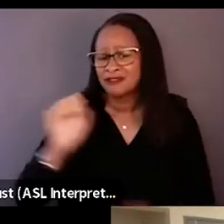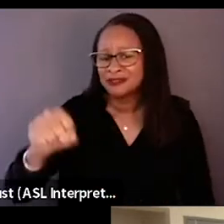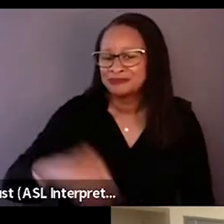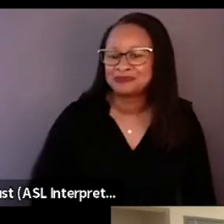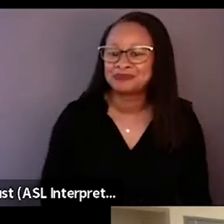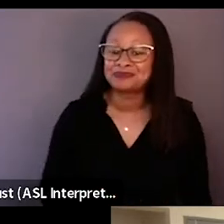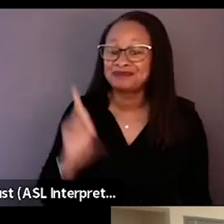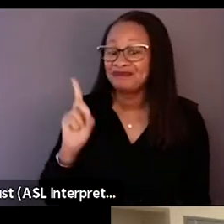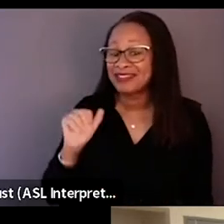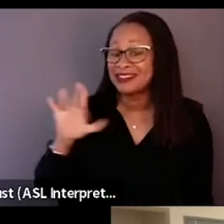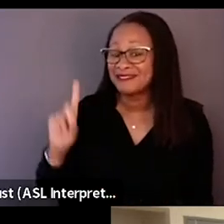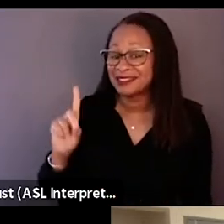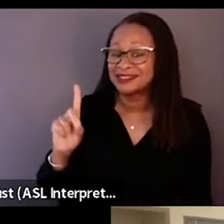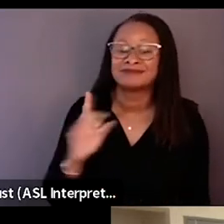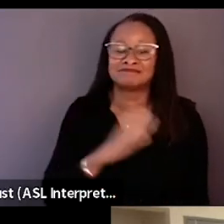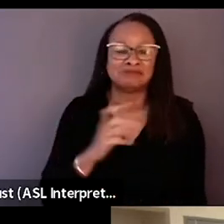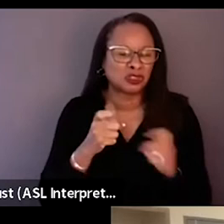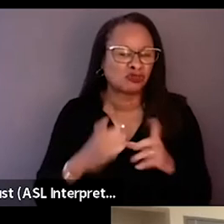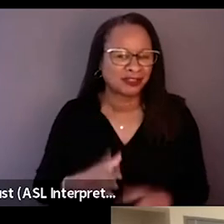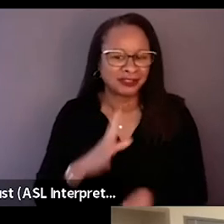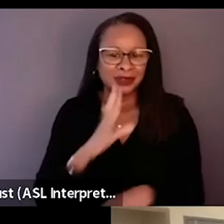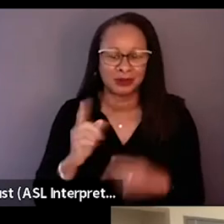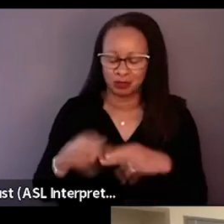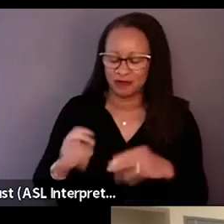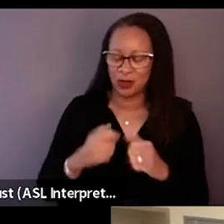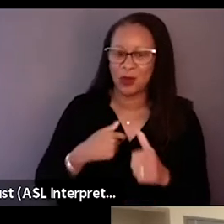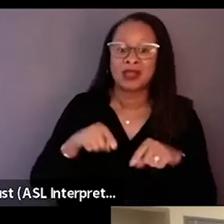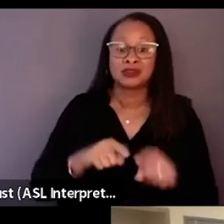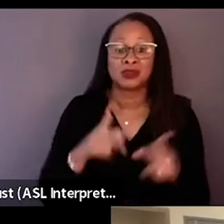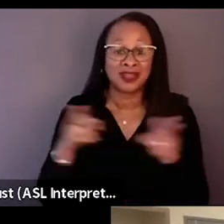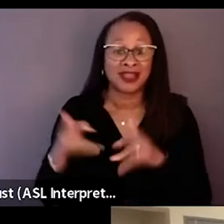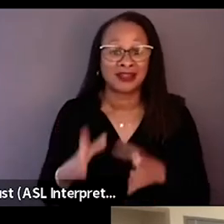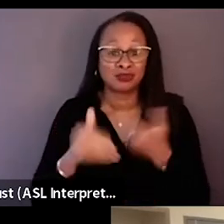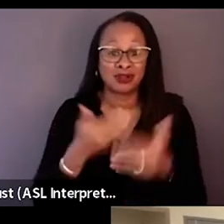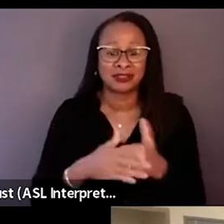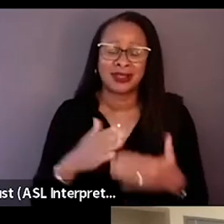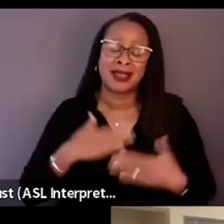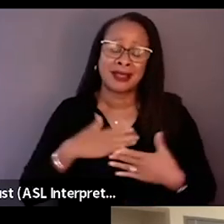David actually talked a little bit briefly with me while he is in the edit process and I was happy to connect with them early on.